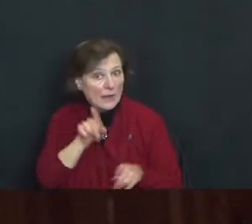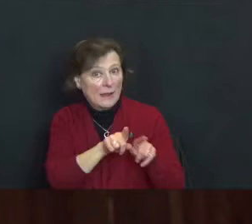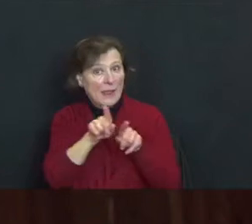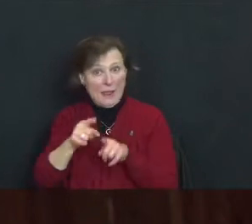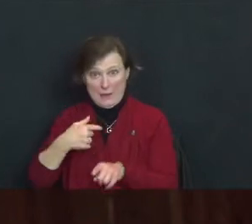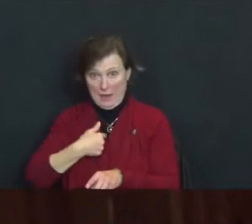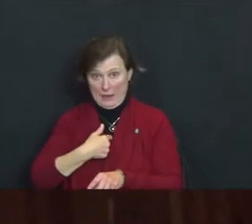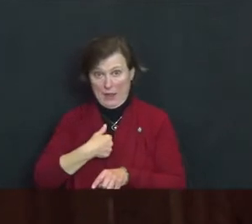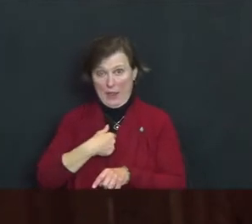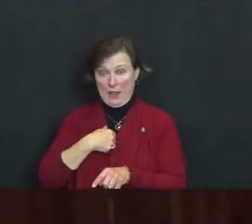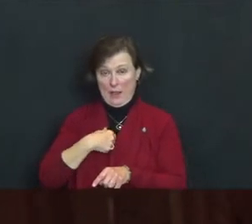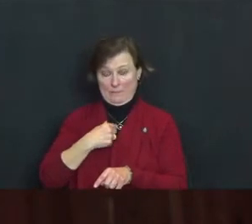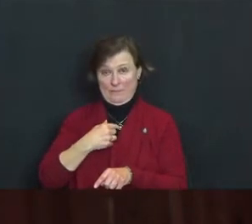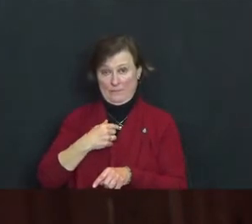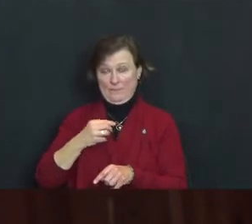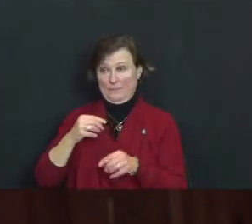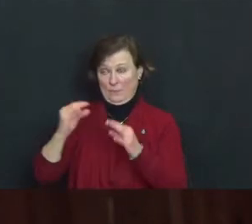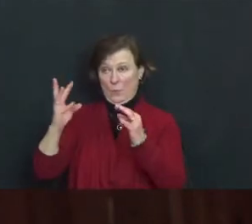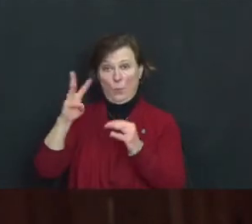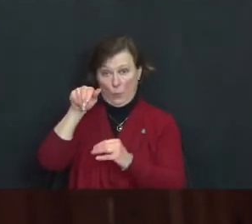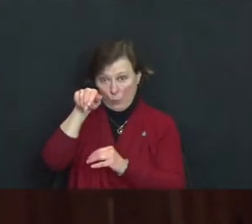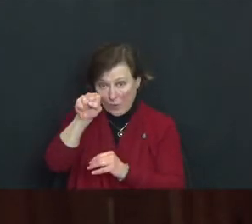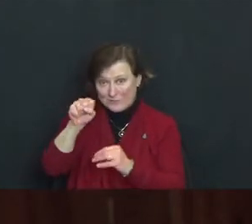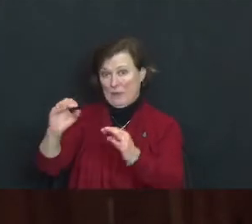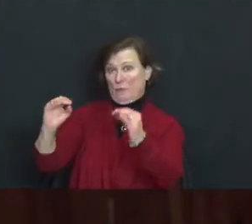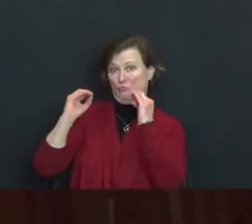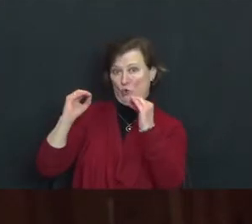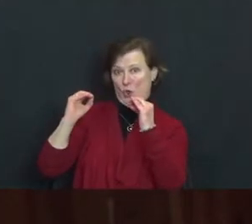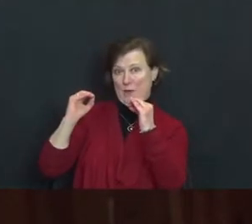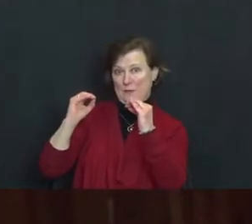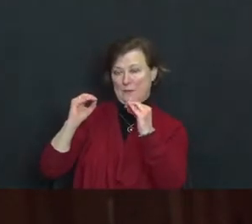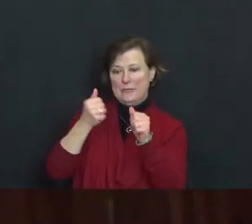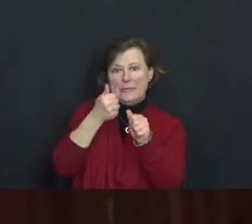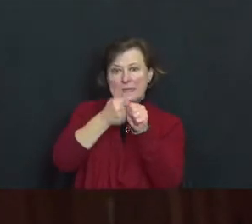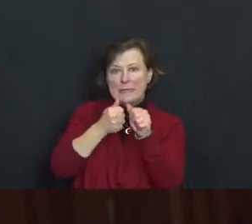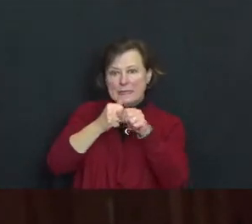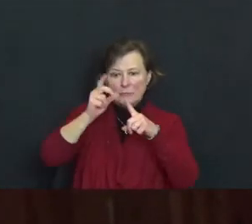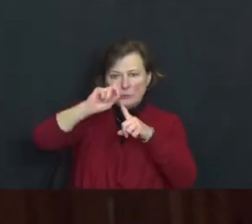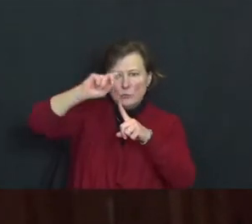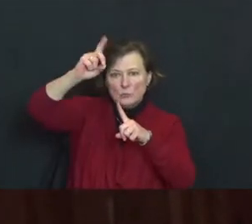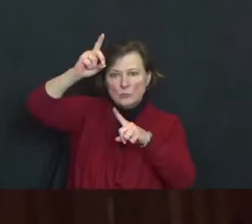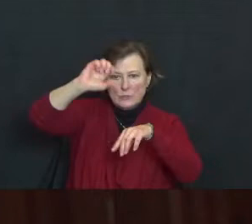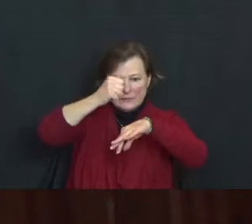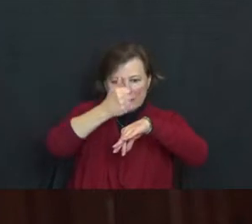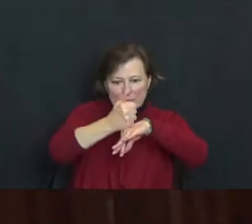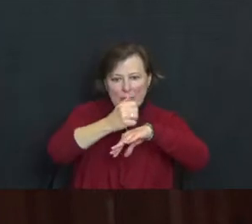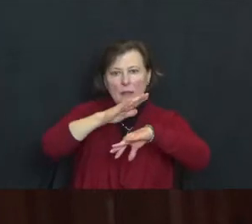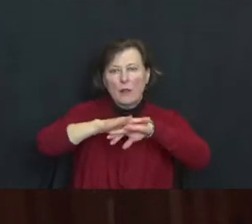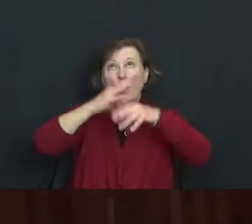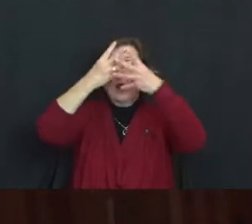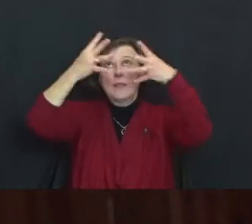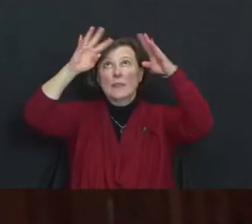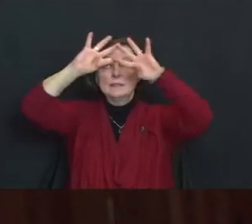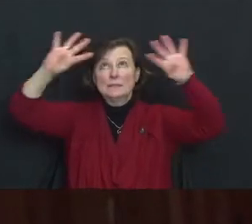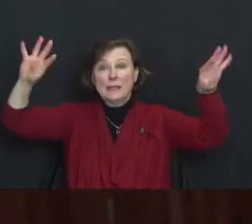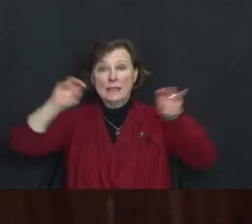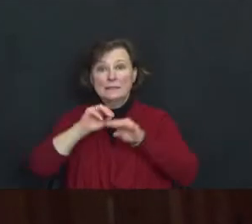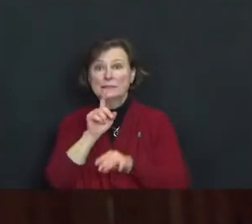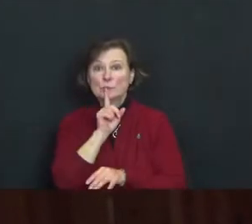my teacher, Lama Sulta Malone, each jewel set upon Indra's net and its true essence